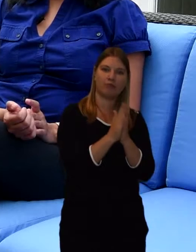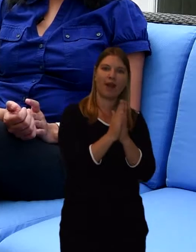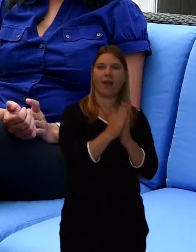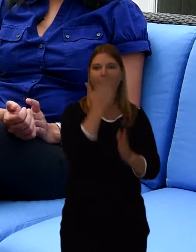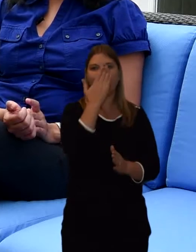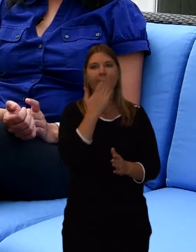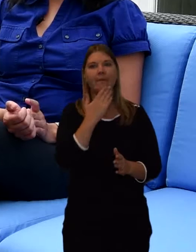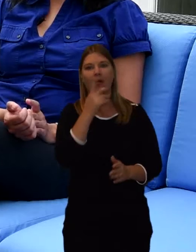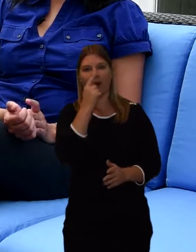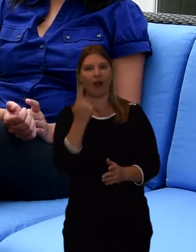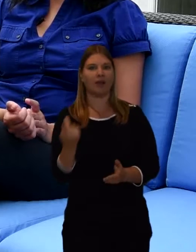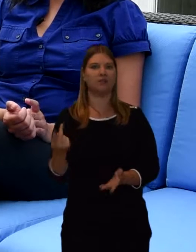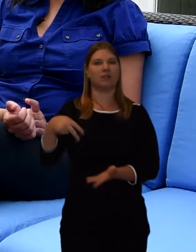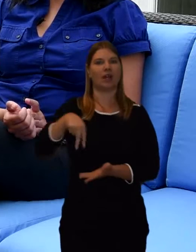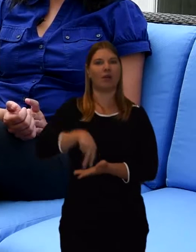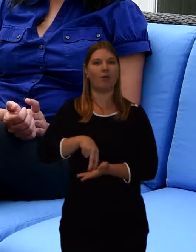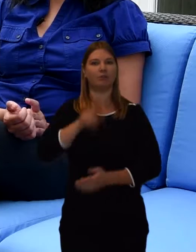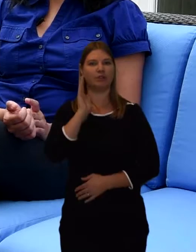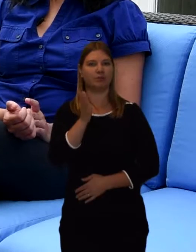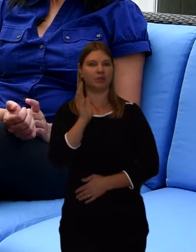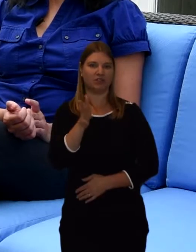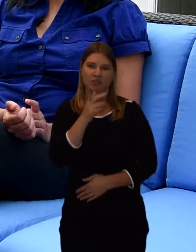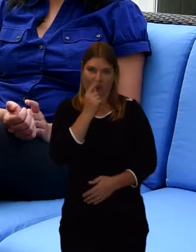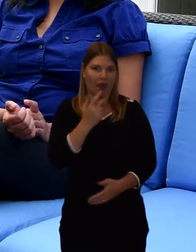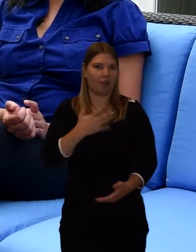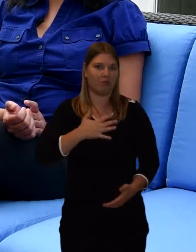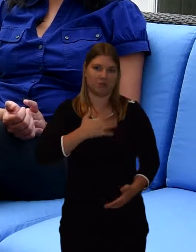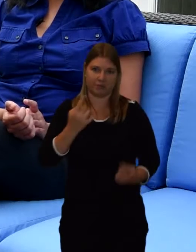and then if people want to make speeches they can do so there.